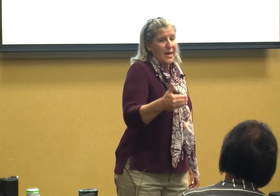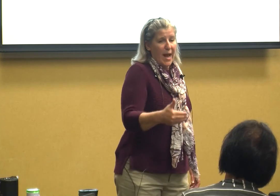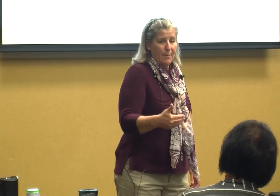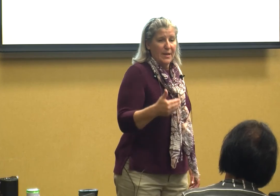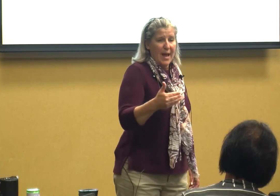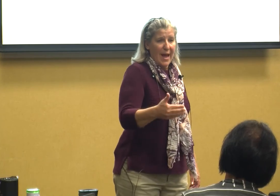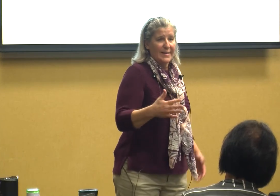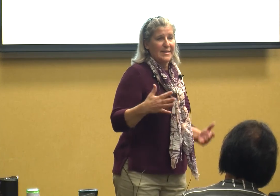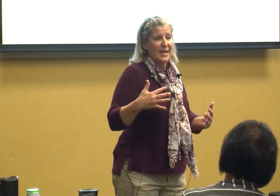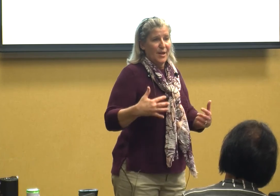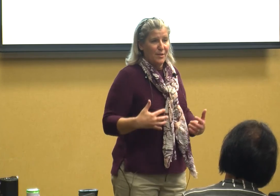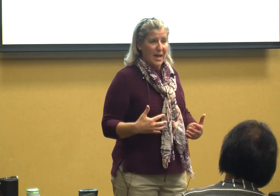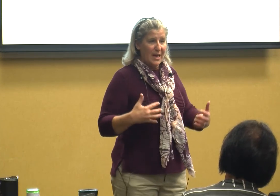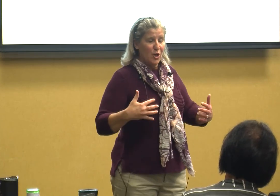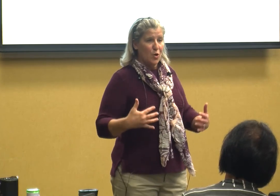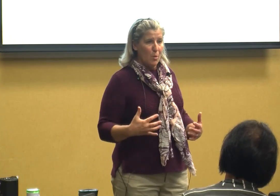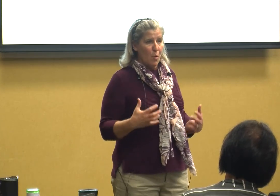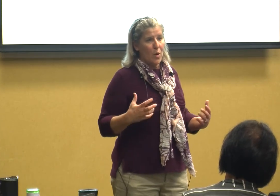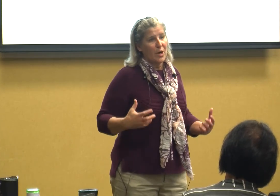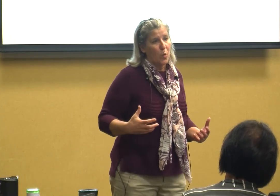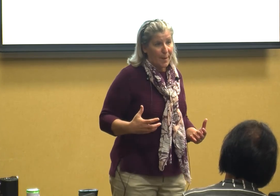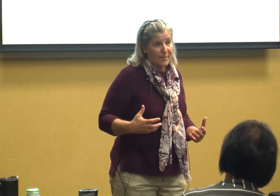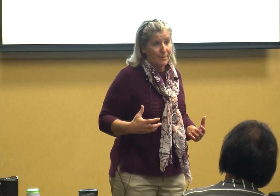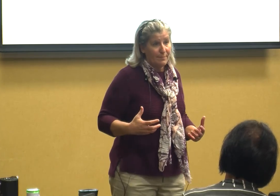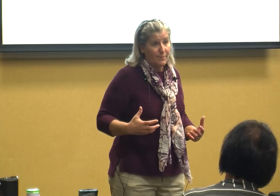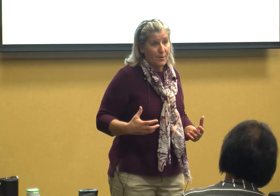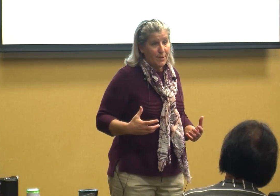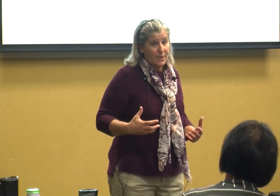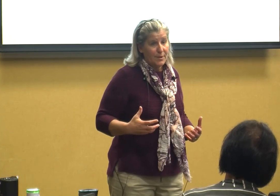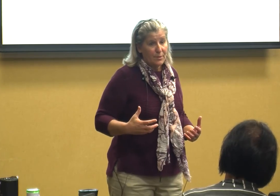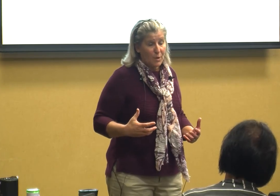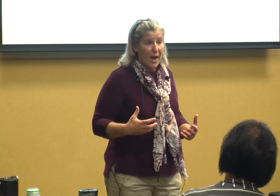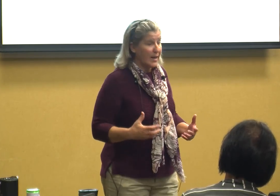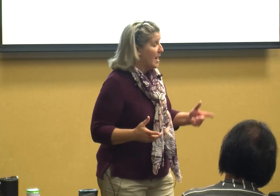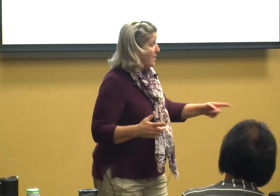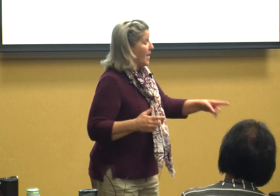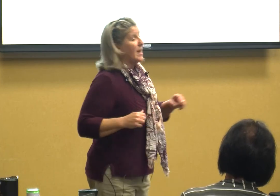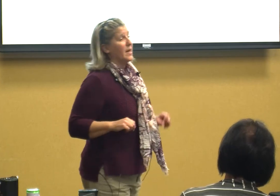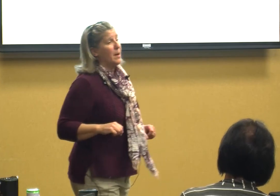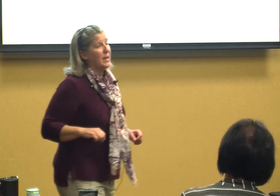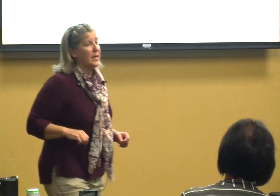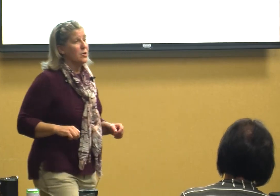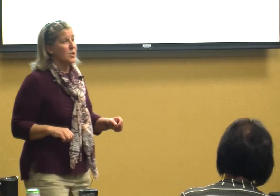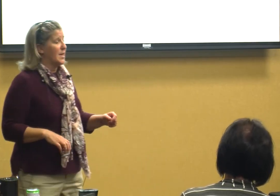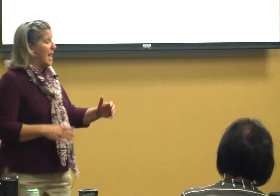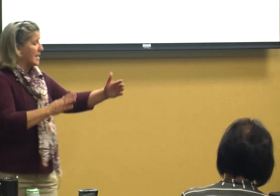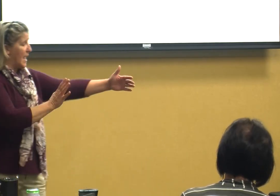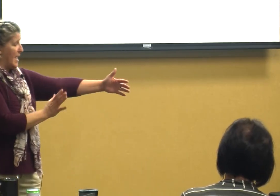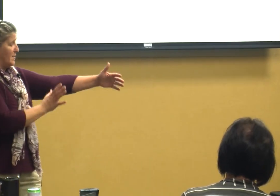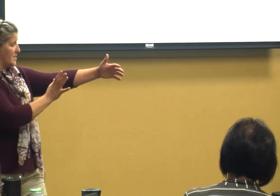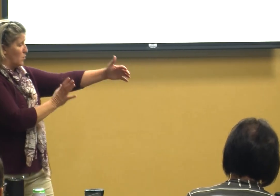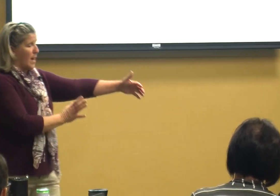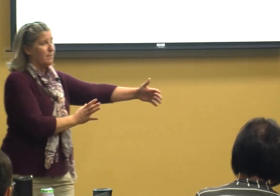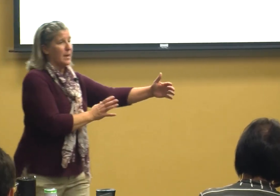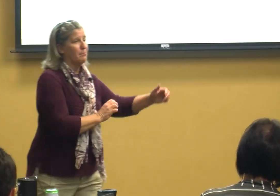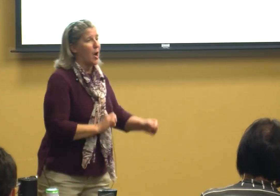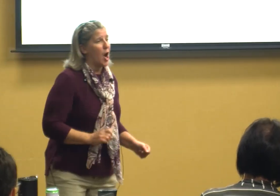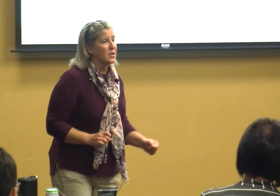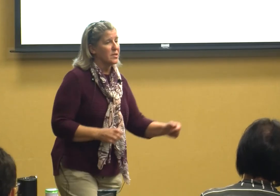happen next then you're more equipped right if I come in here today and had this great big box of